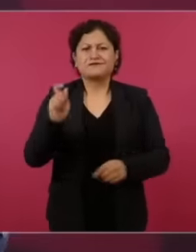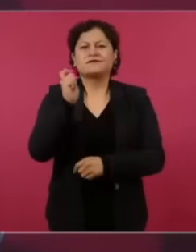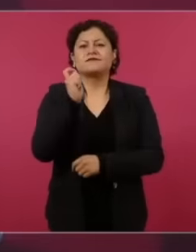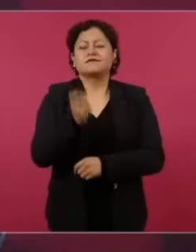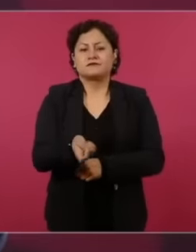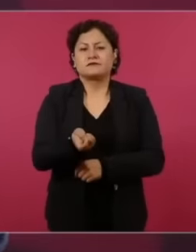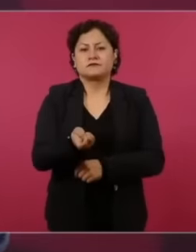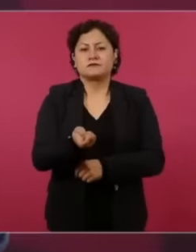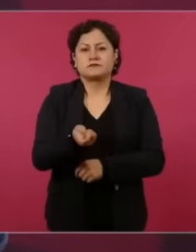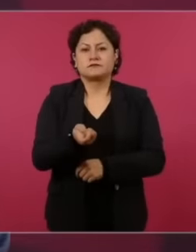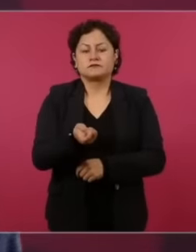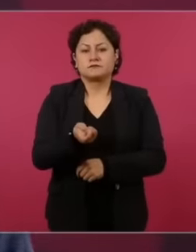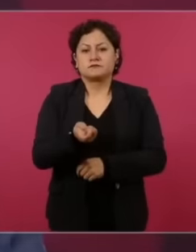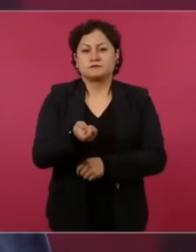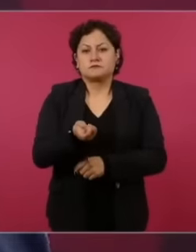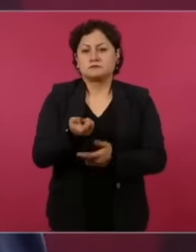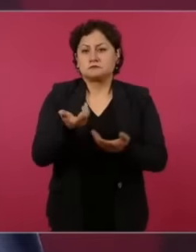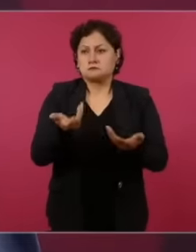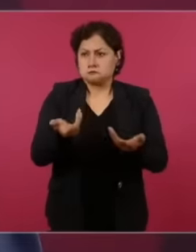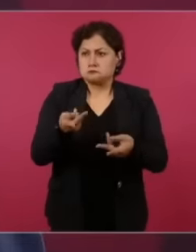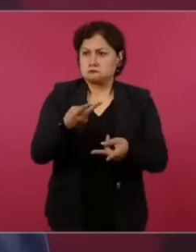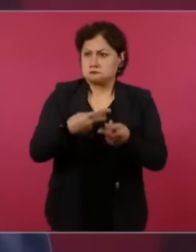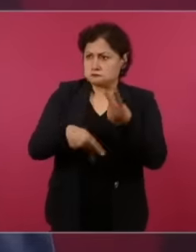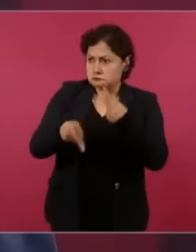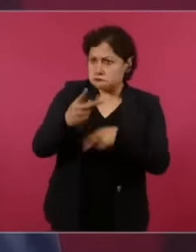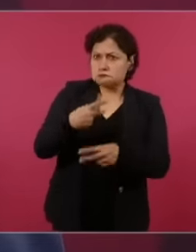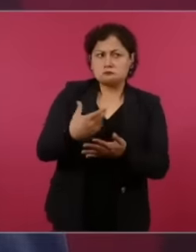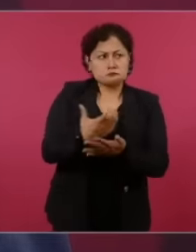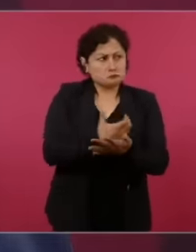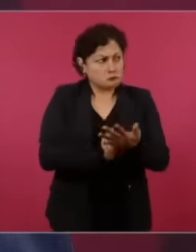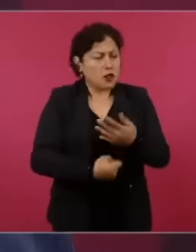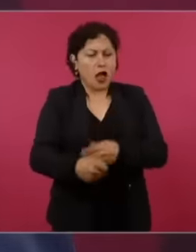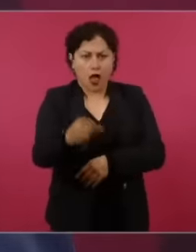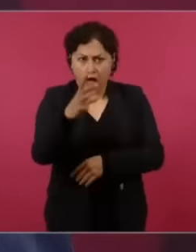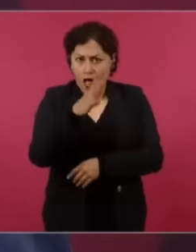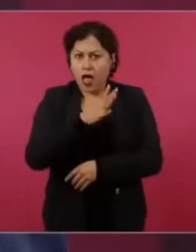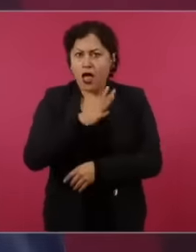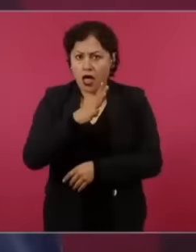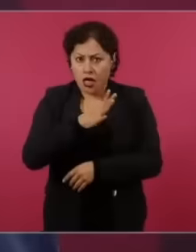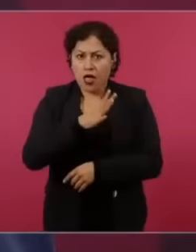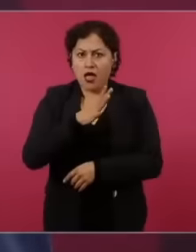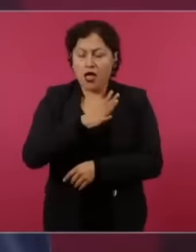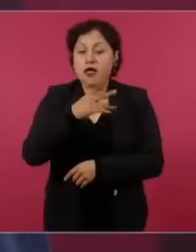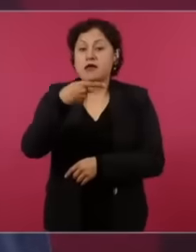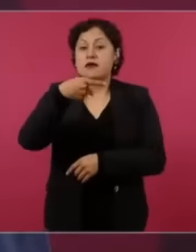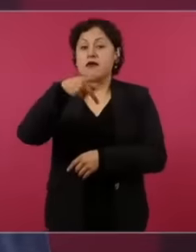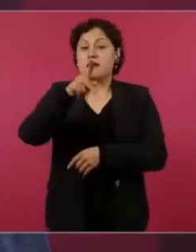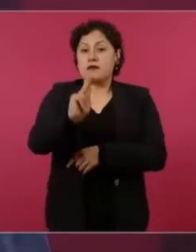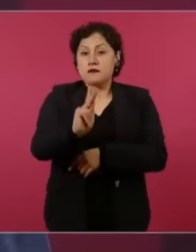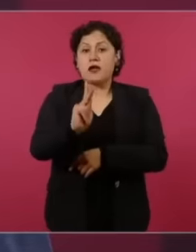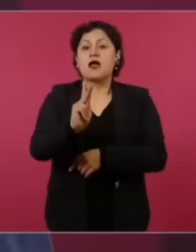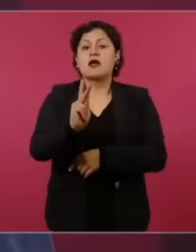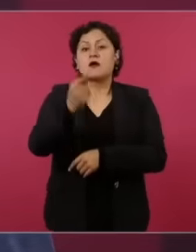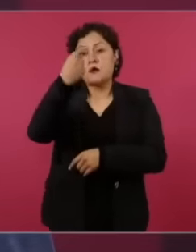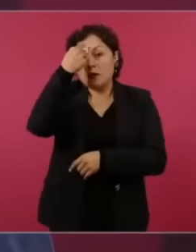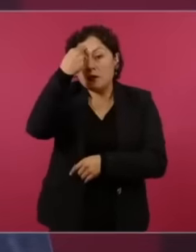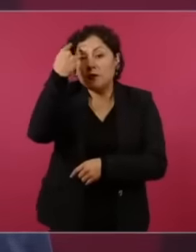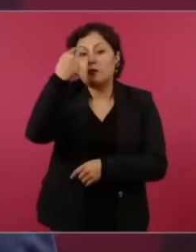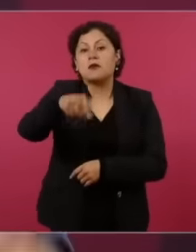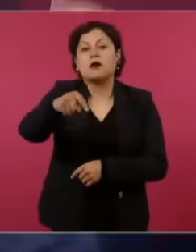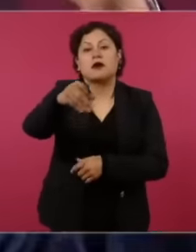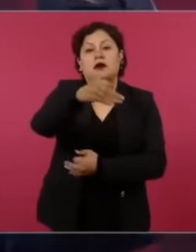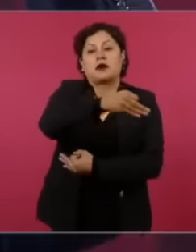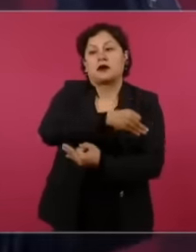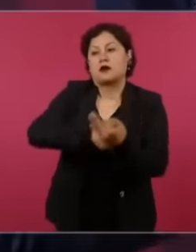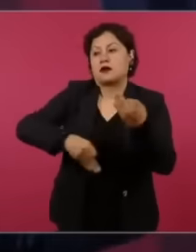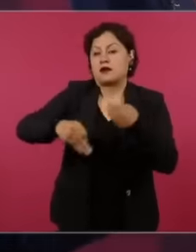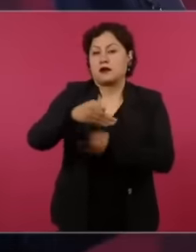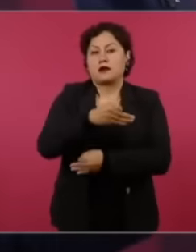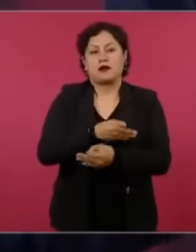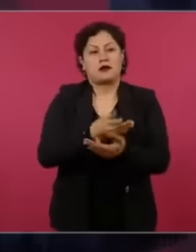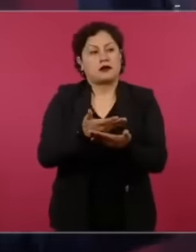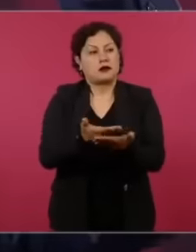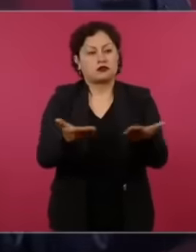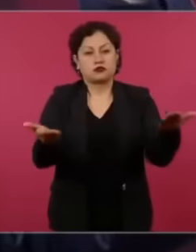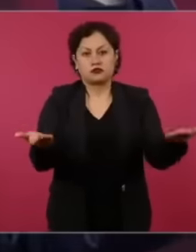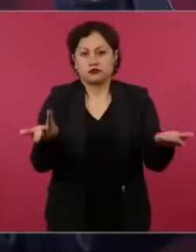able to create wealth but also distribute wealth that is not just concentrated in